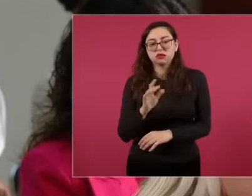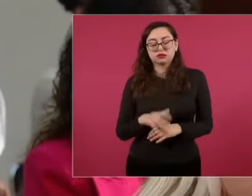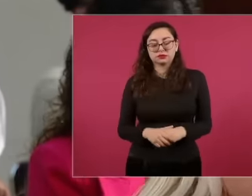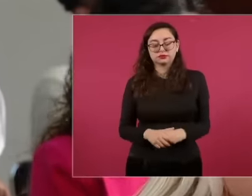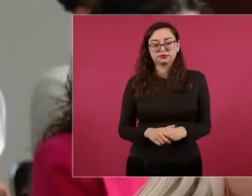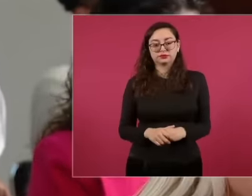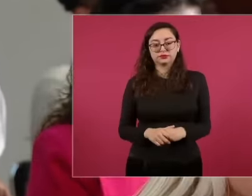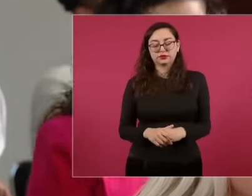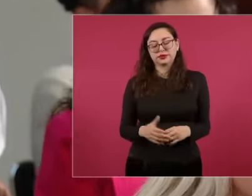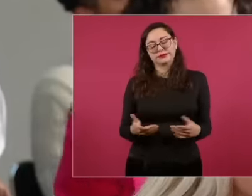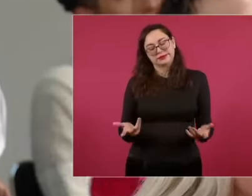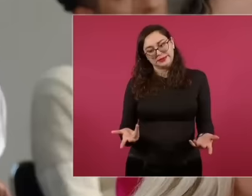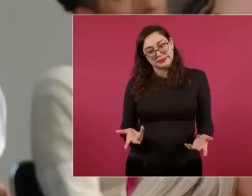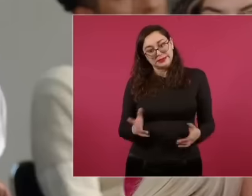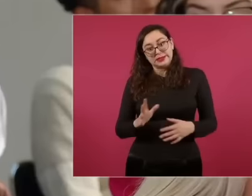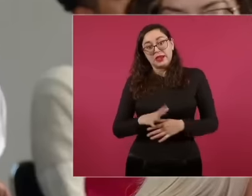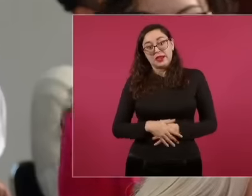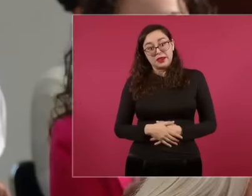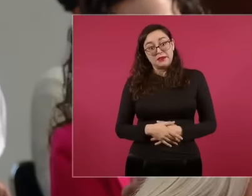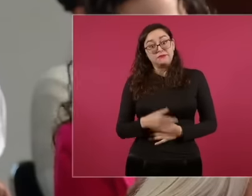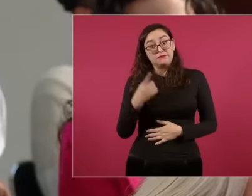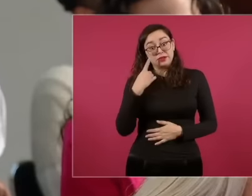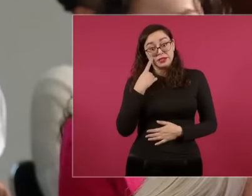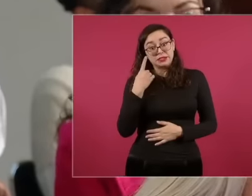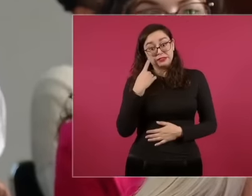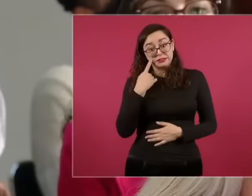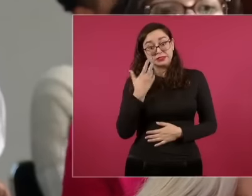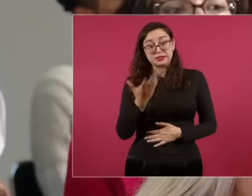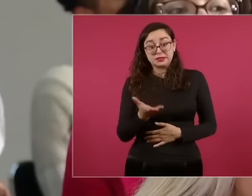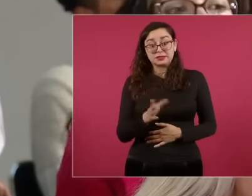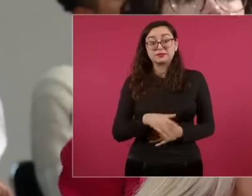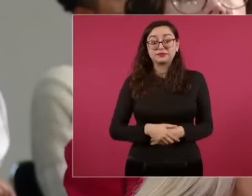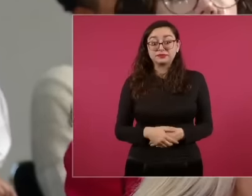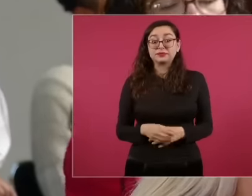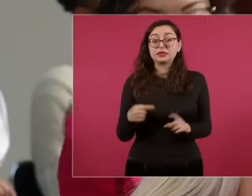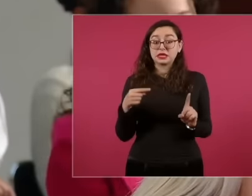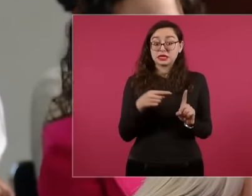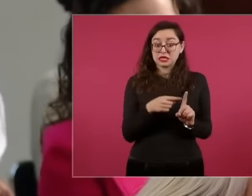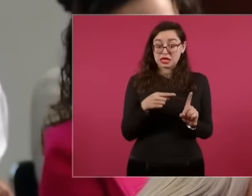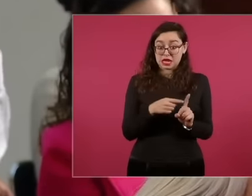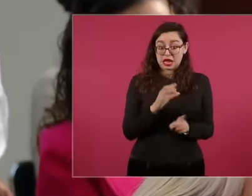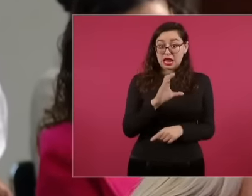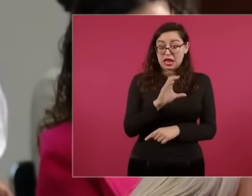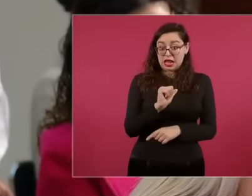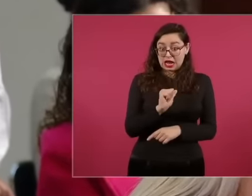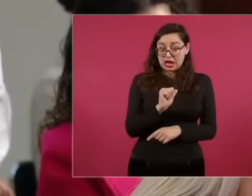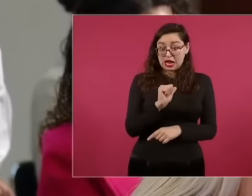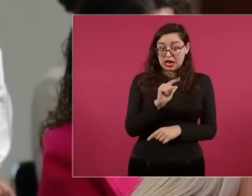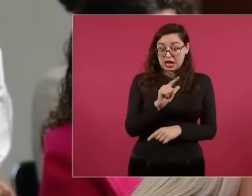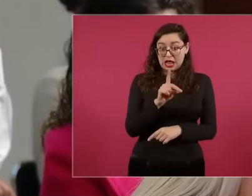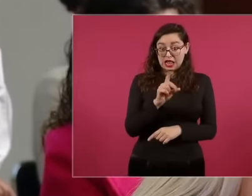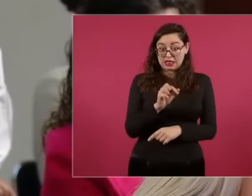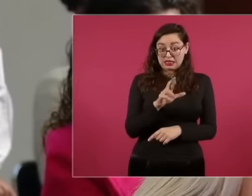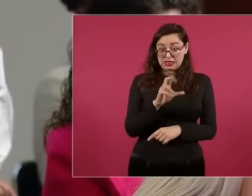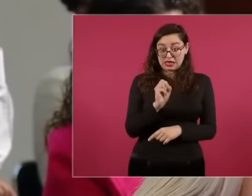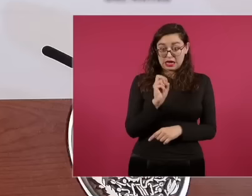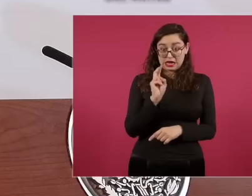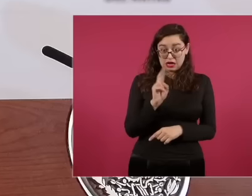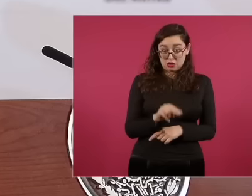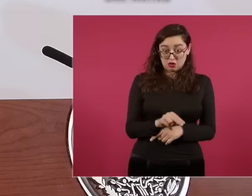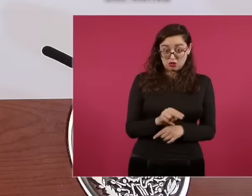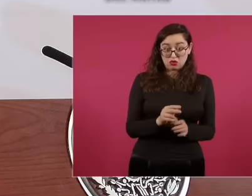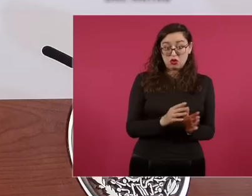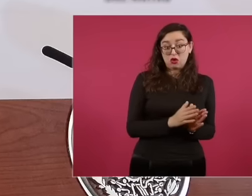more president than from Calderón. That's right. hot That's right, but that is, from Calderón to date, that is,